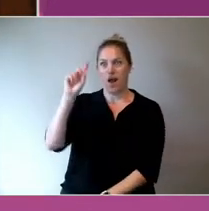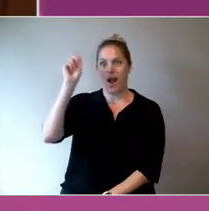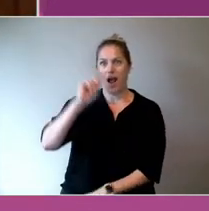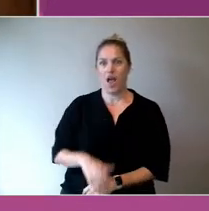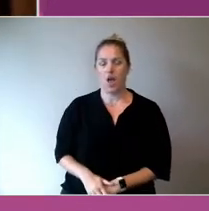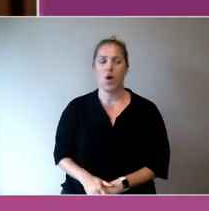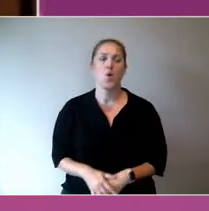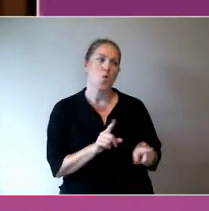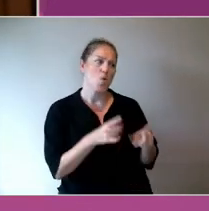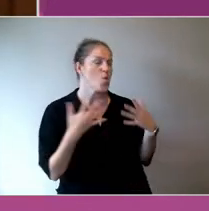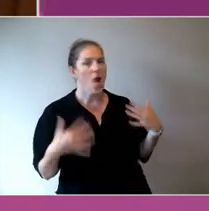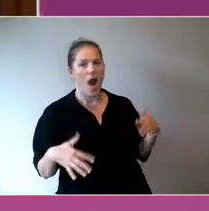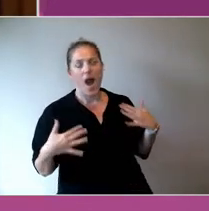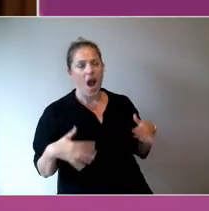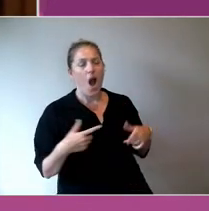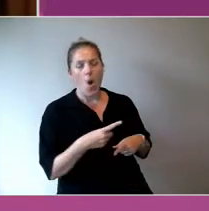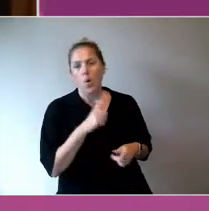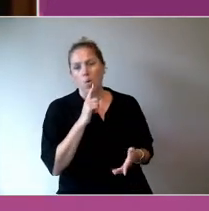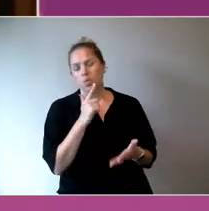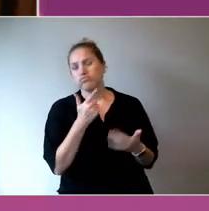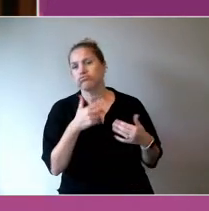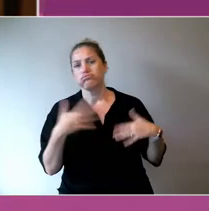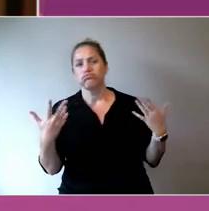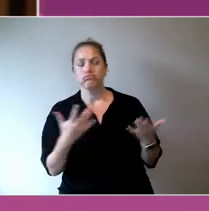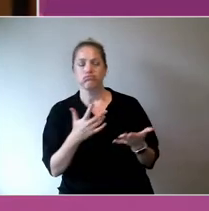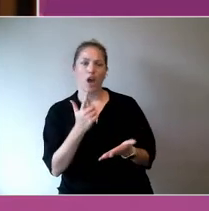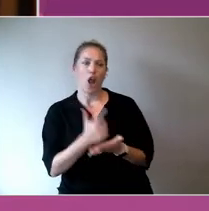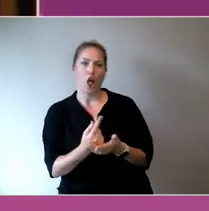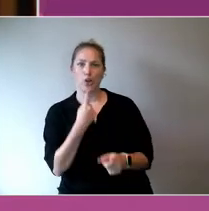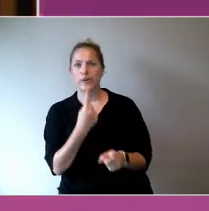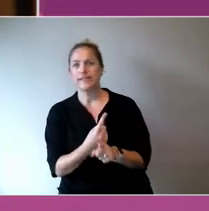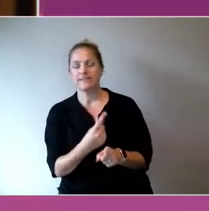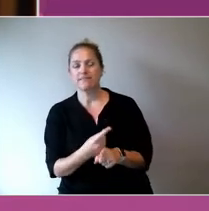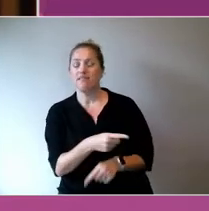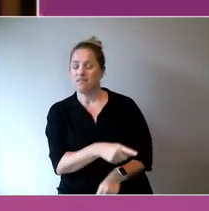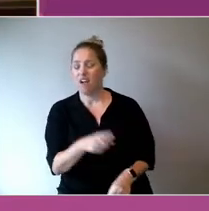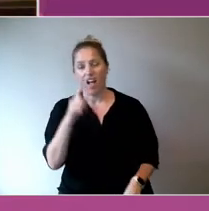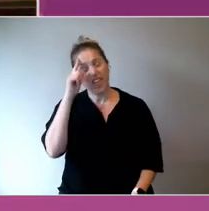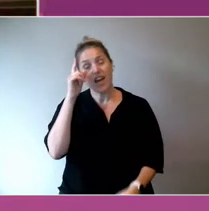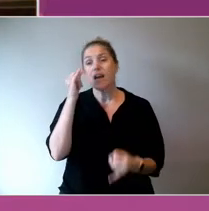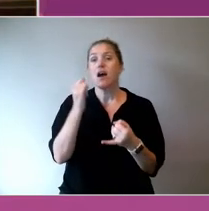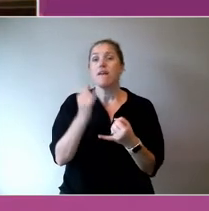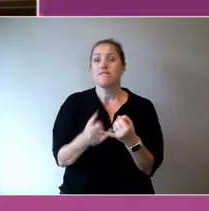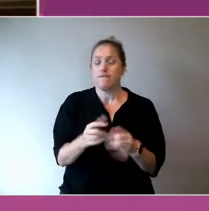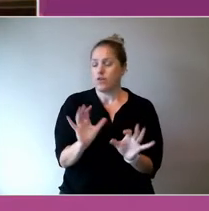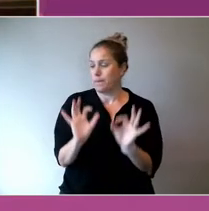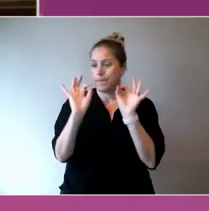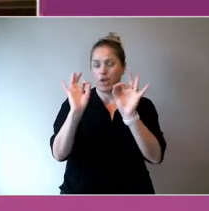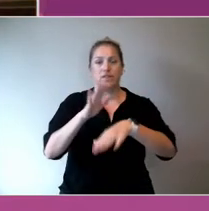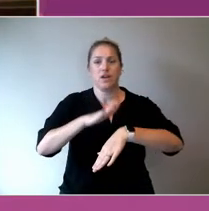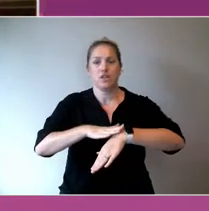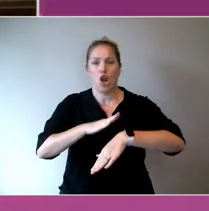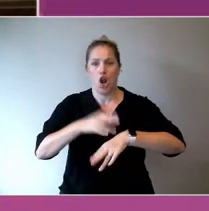There's lots to say. It's a very opportune time.